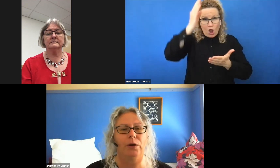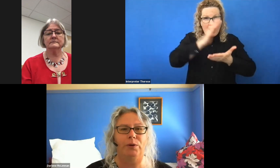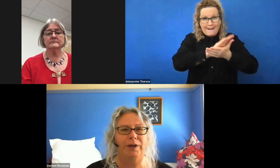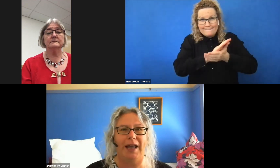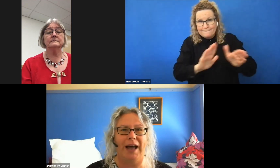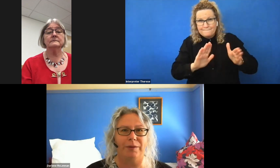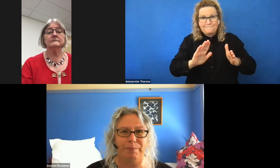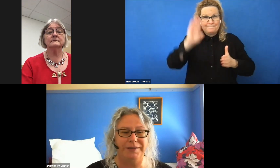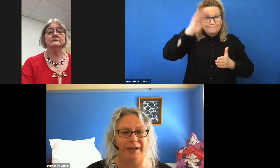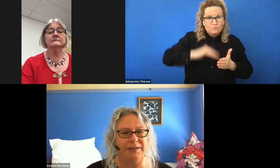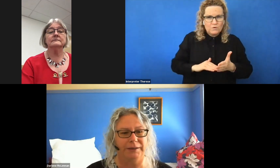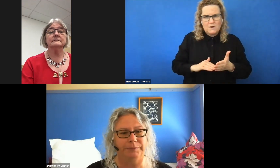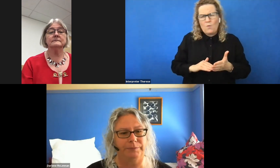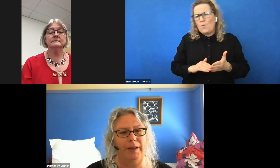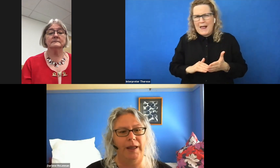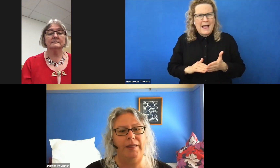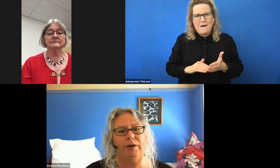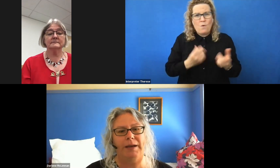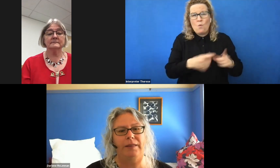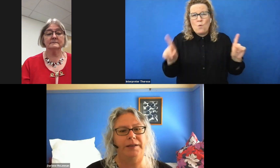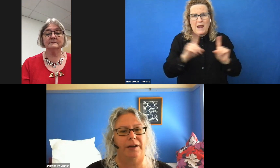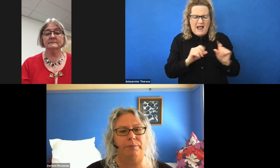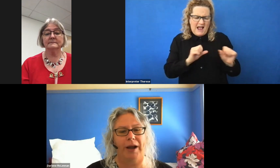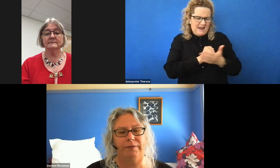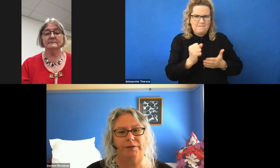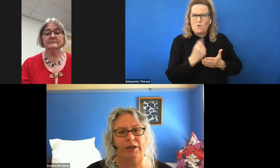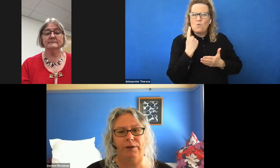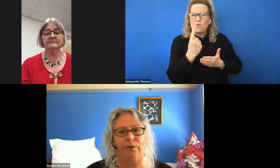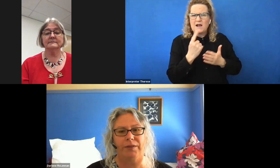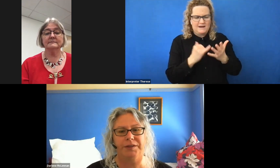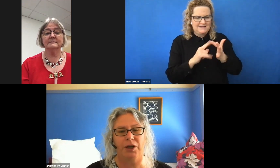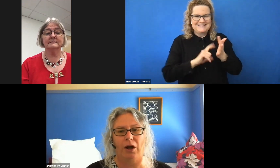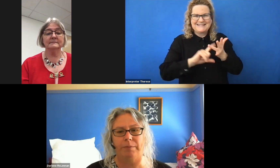We really are the best sector. There are many things I'm proud of achieving throughout this time